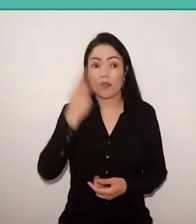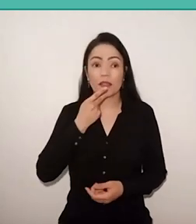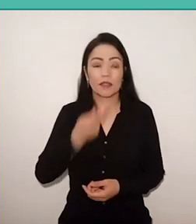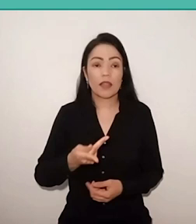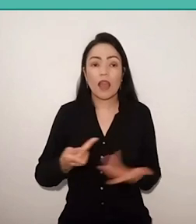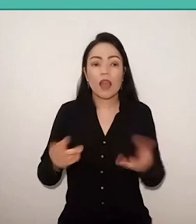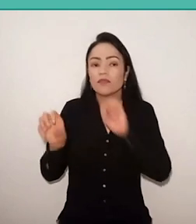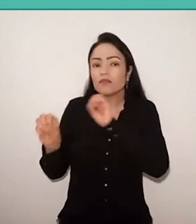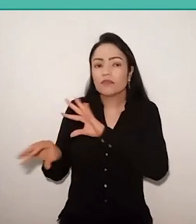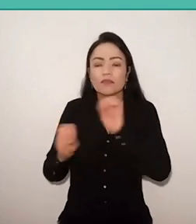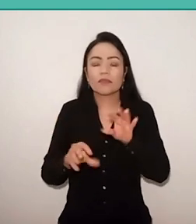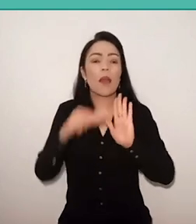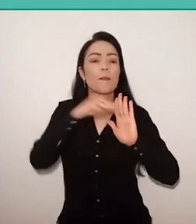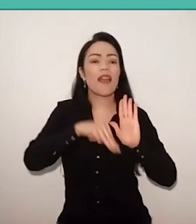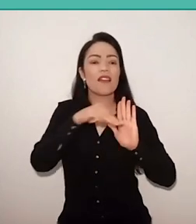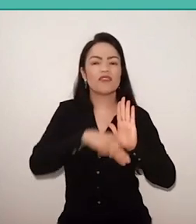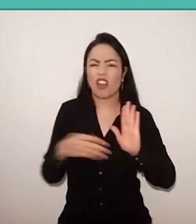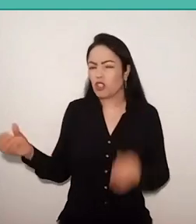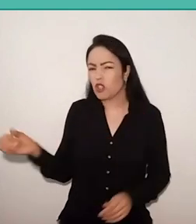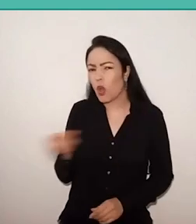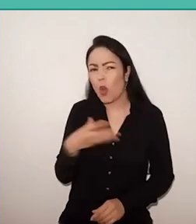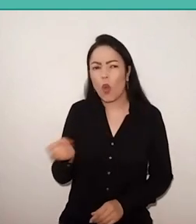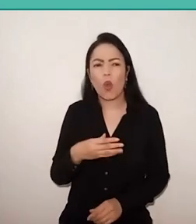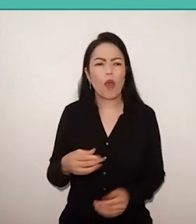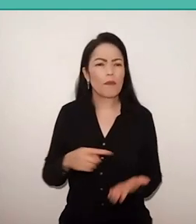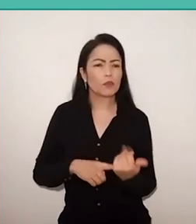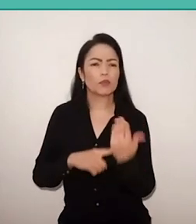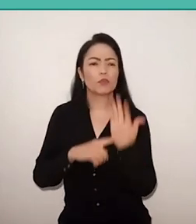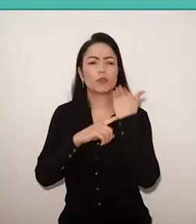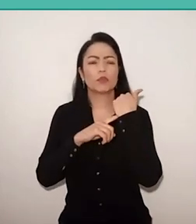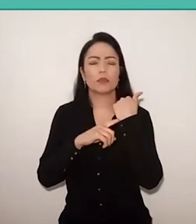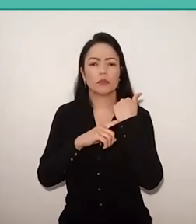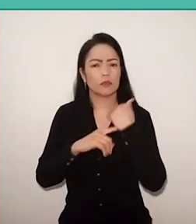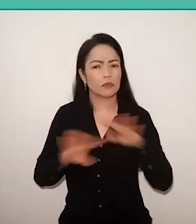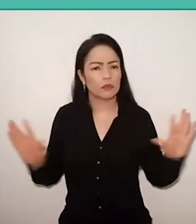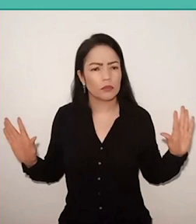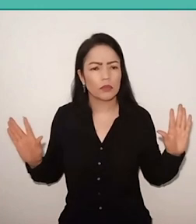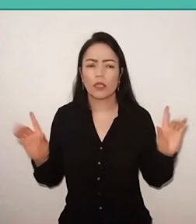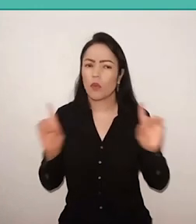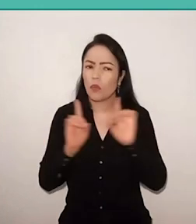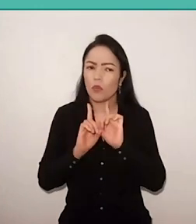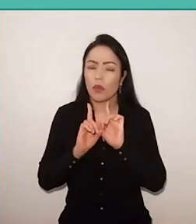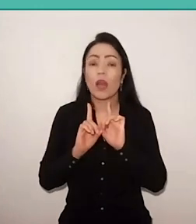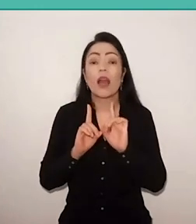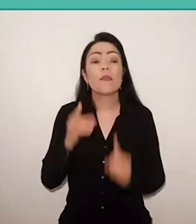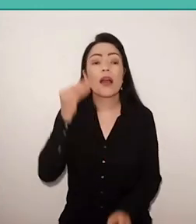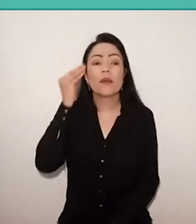with modern methodology, new technology". I said: “No, you have to try Paulo Freire”.